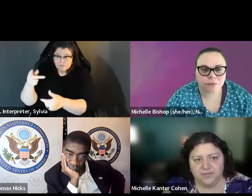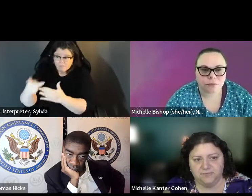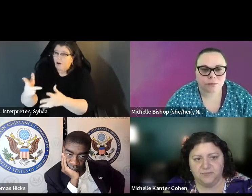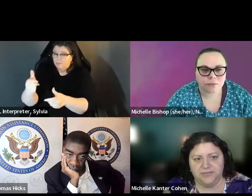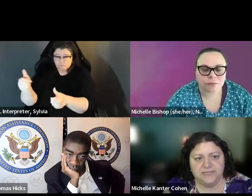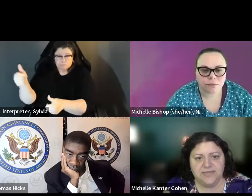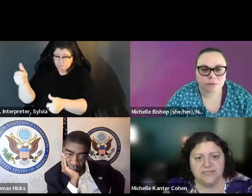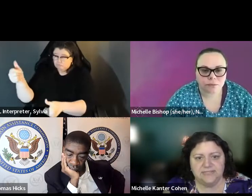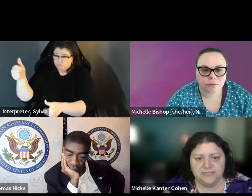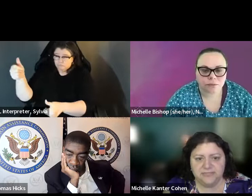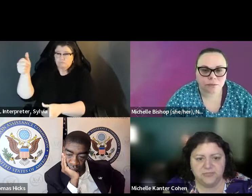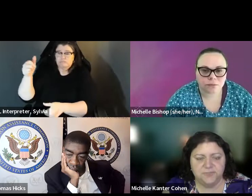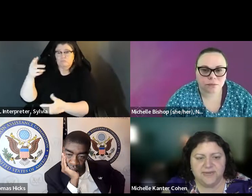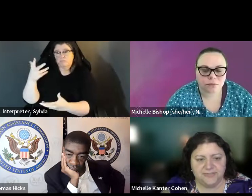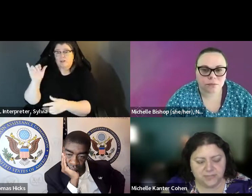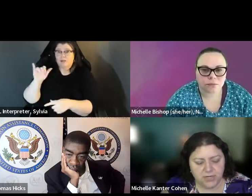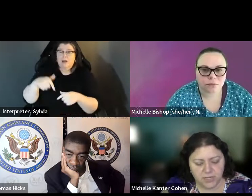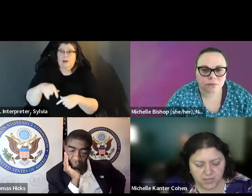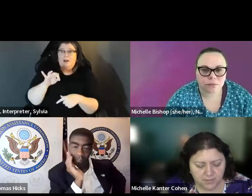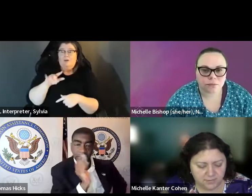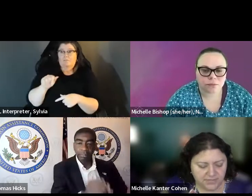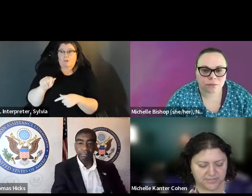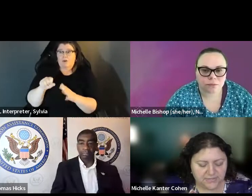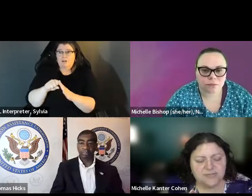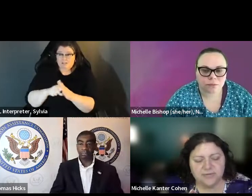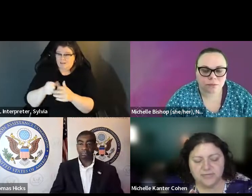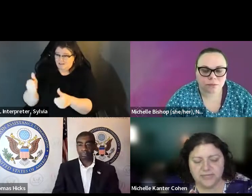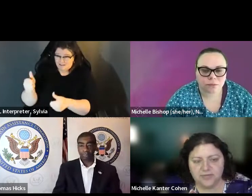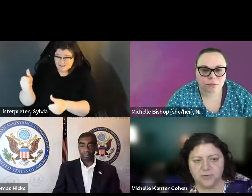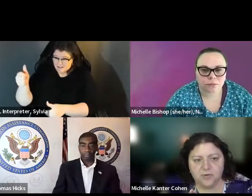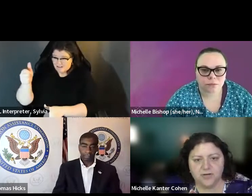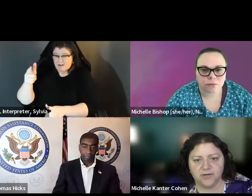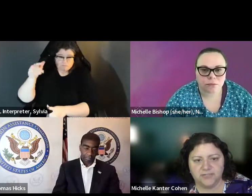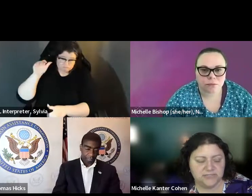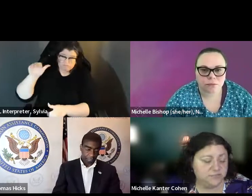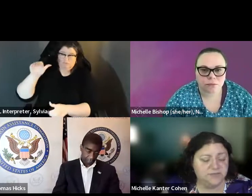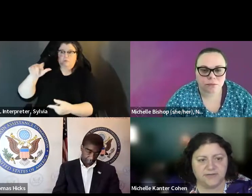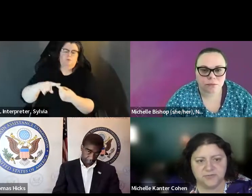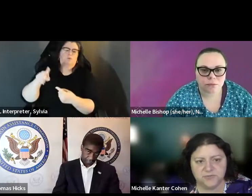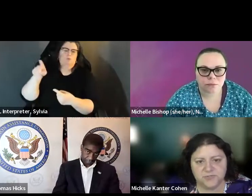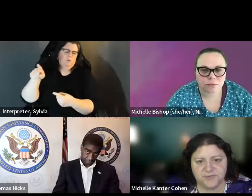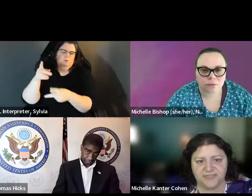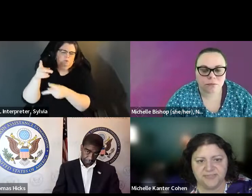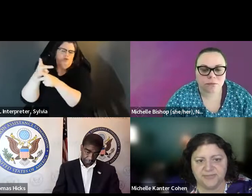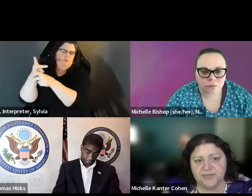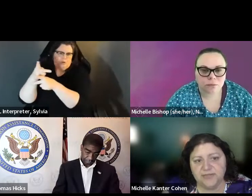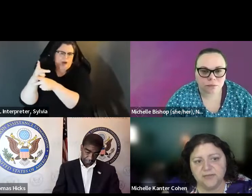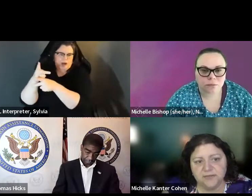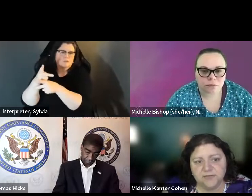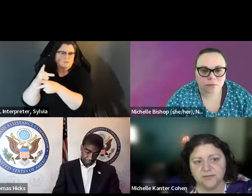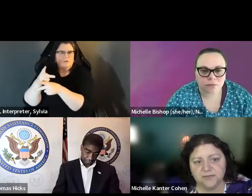election official in charge of the precinct; and if not that, then no go up where it takes to the you know. then go up to where it takes to the, you know -- in Florida In in Florida's case the the Supervisor. 's cases, the supervisor. Because ultimately, the poll